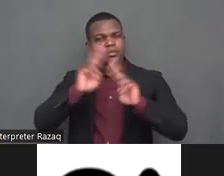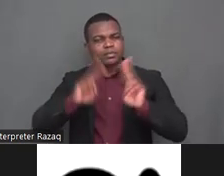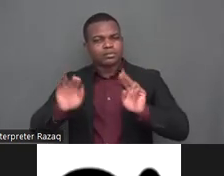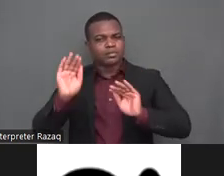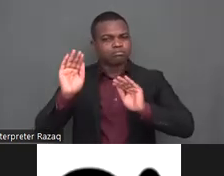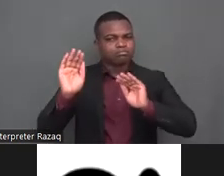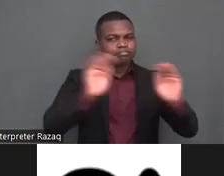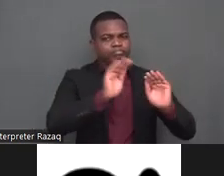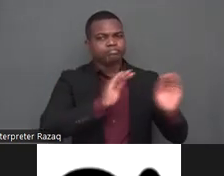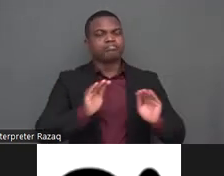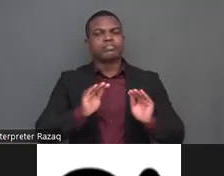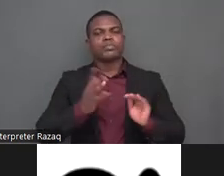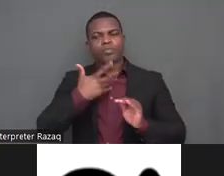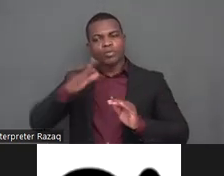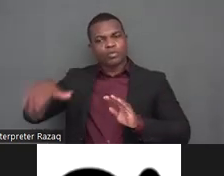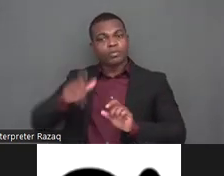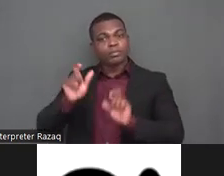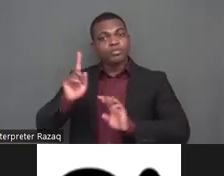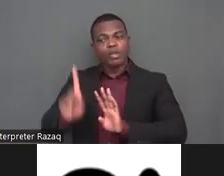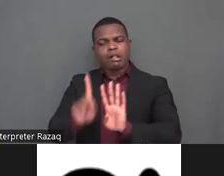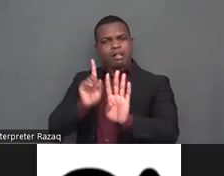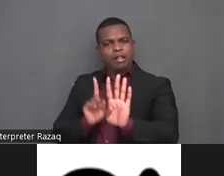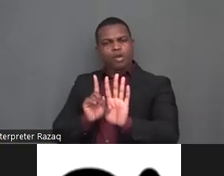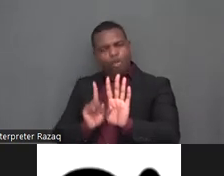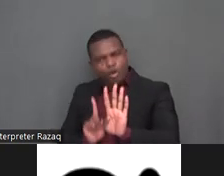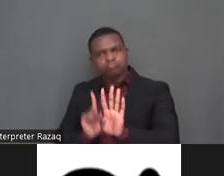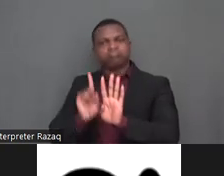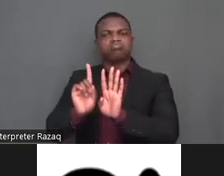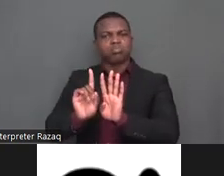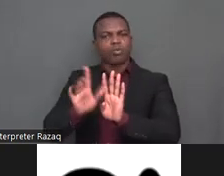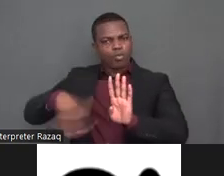your expertise knowledge and participation is highly valued thank you so much